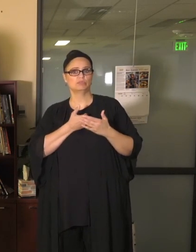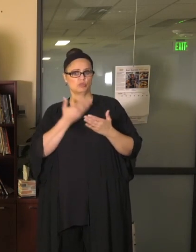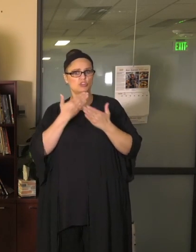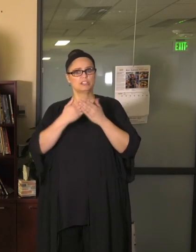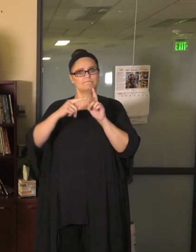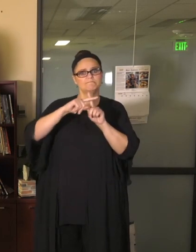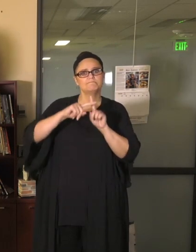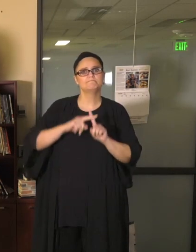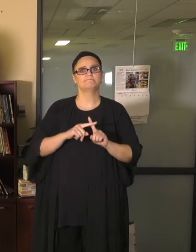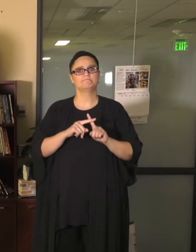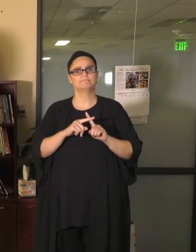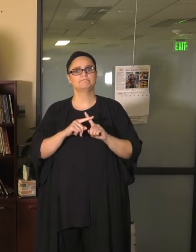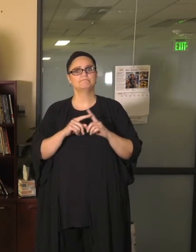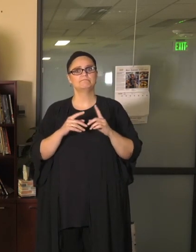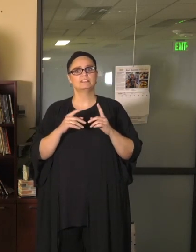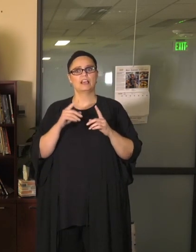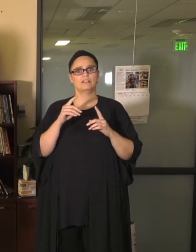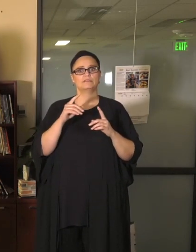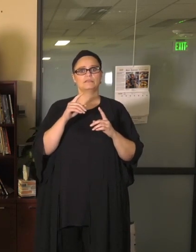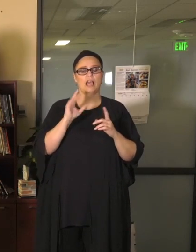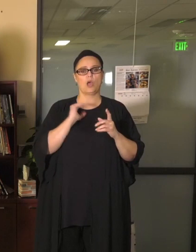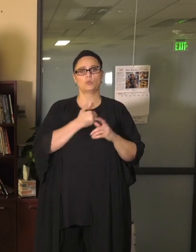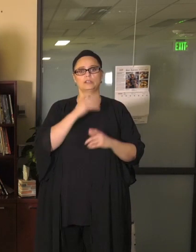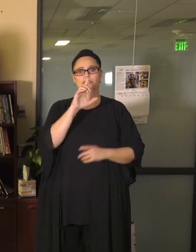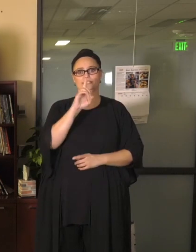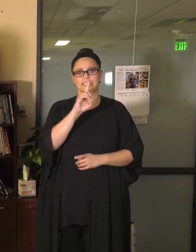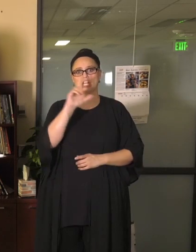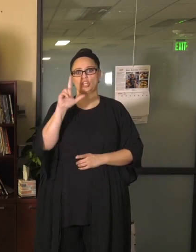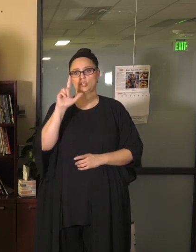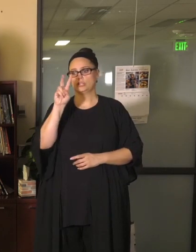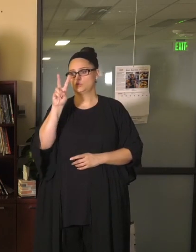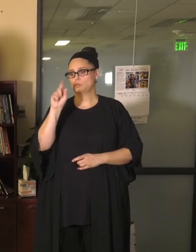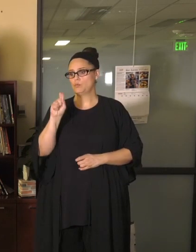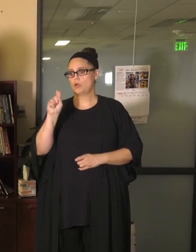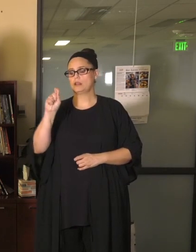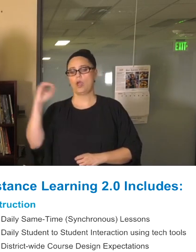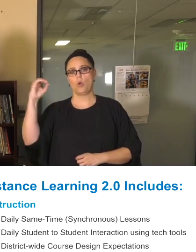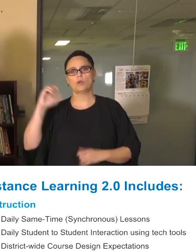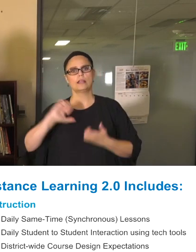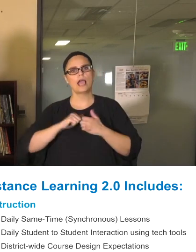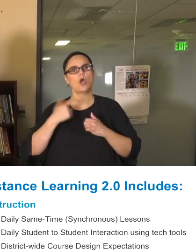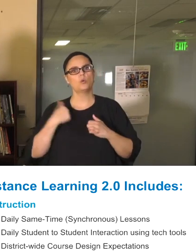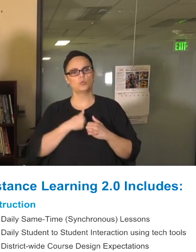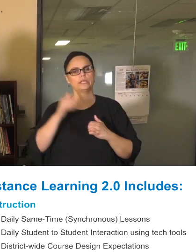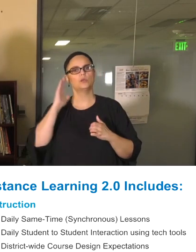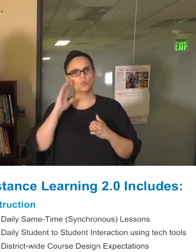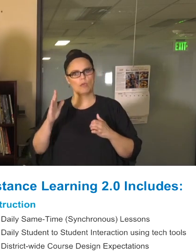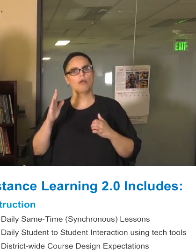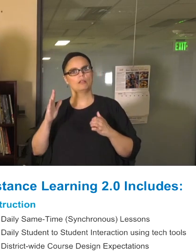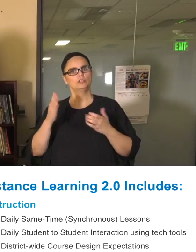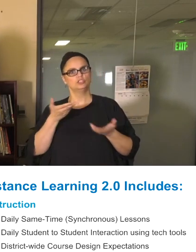a bigger and better way that we can serve our students in this virtual environment. First, we want to make sure that we're